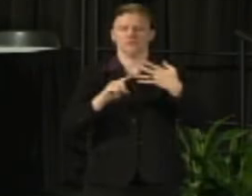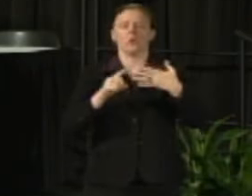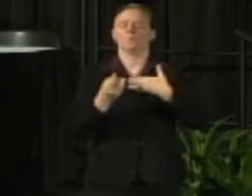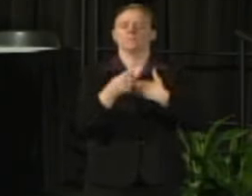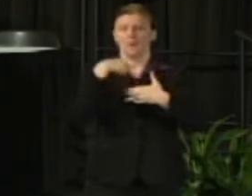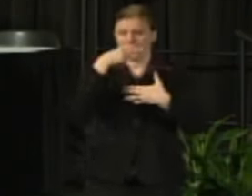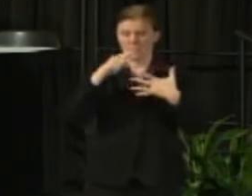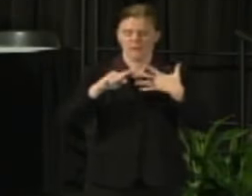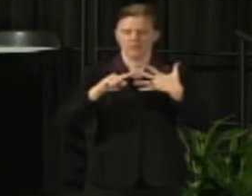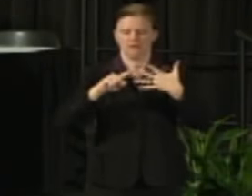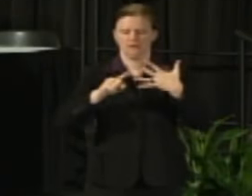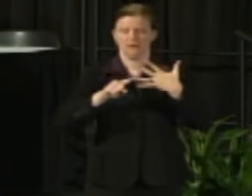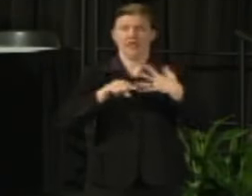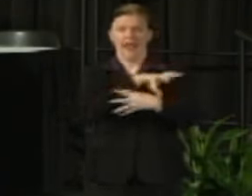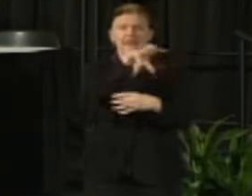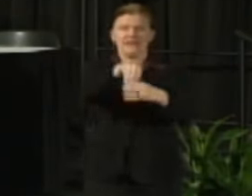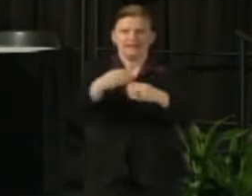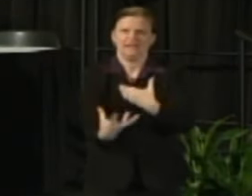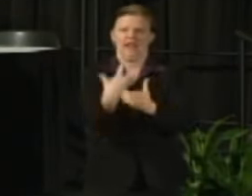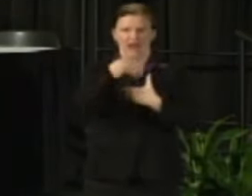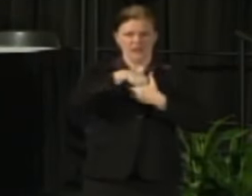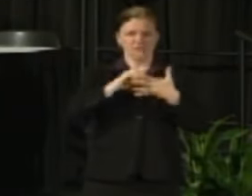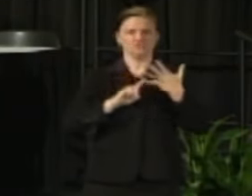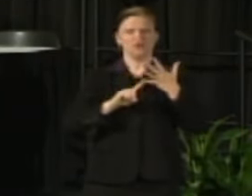Those five core elements cannot be found anywhere else in the state